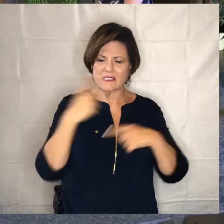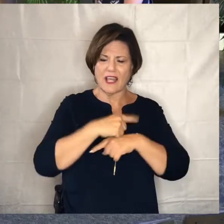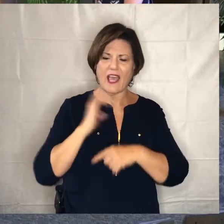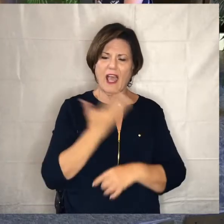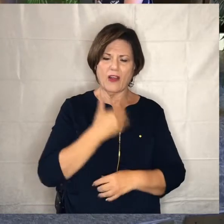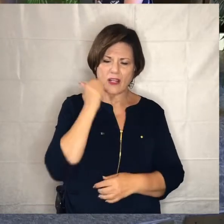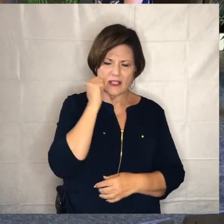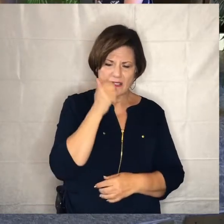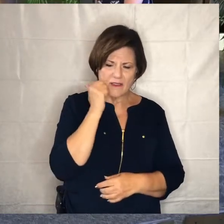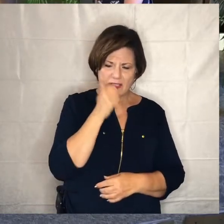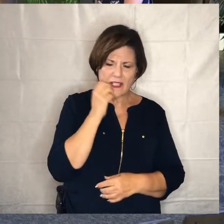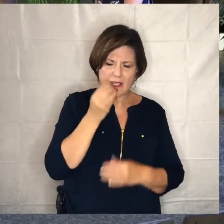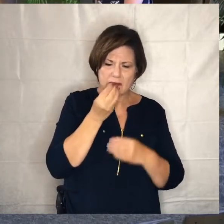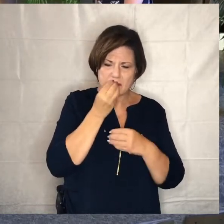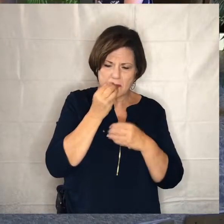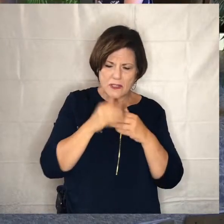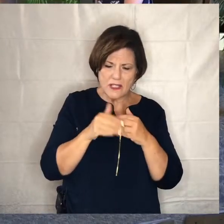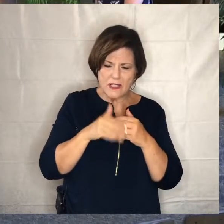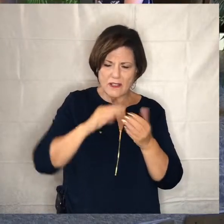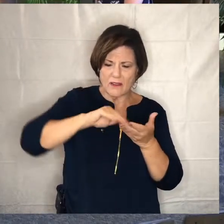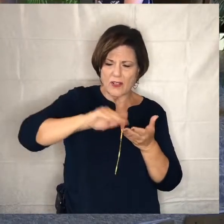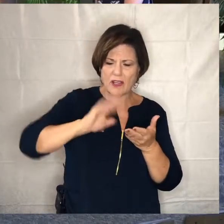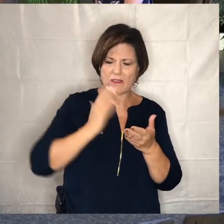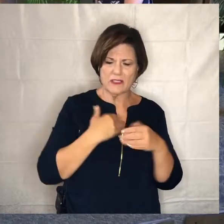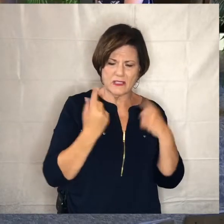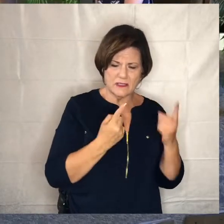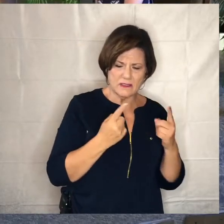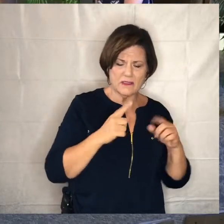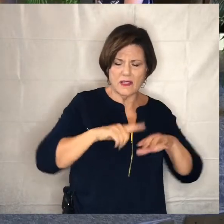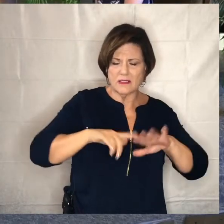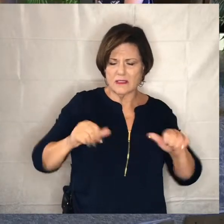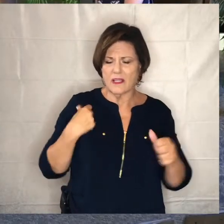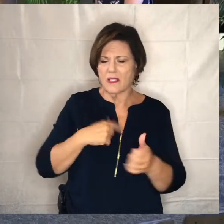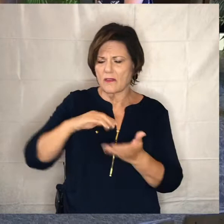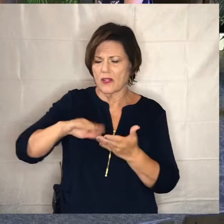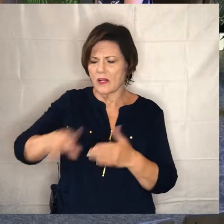day our daily bread and forgive us our debts as we forgive